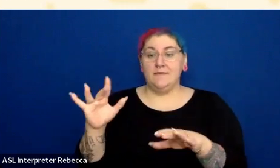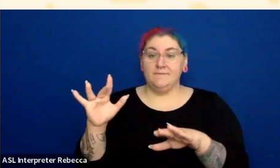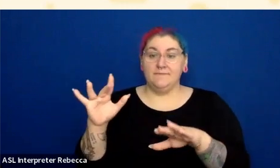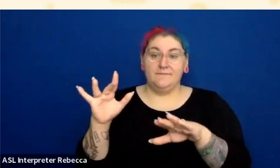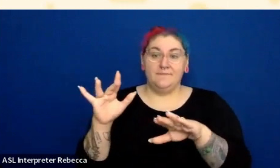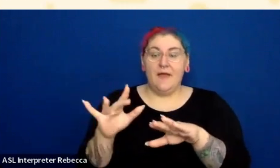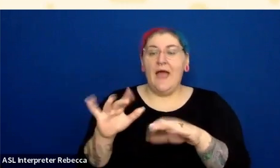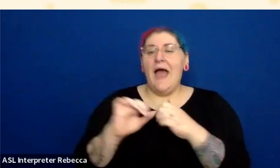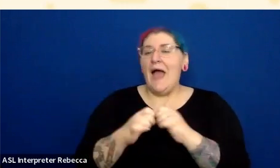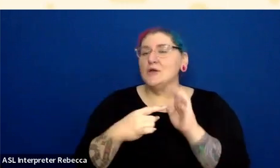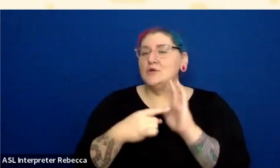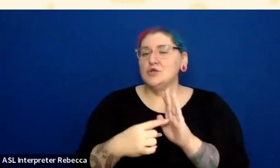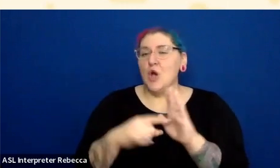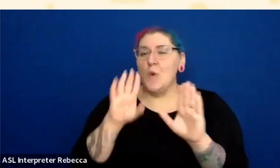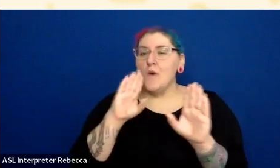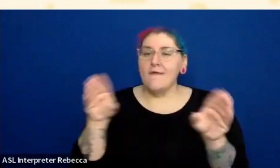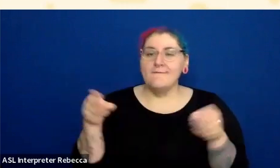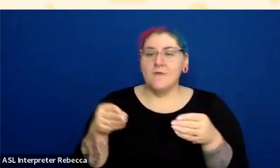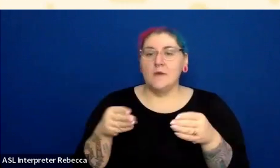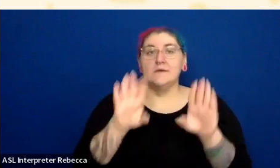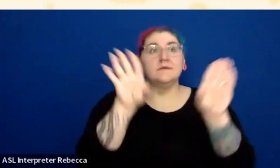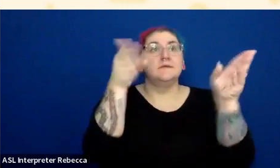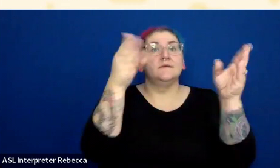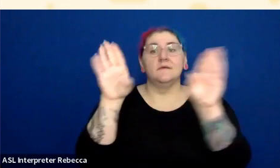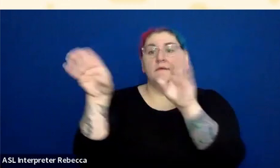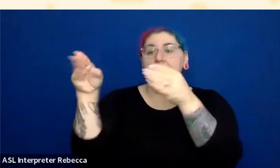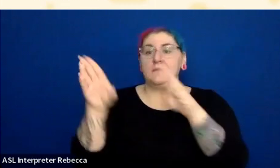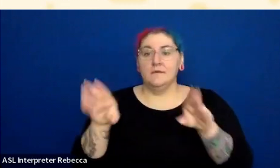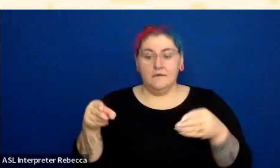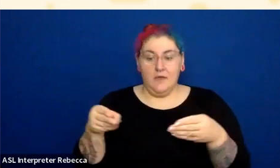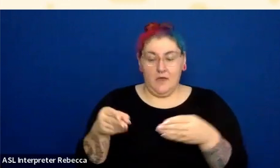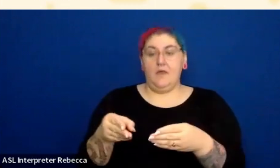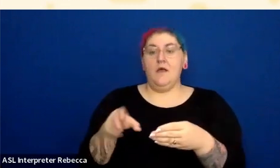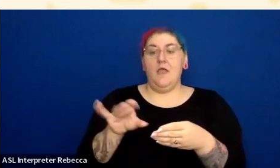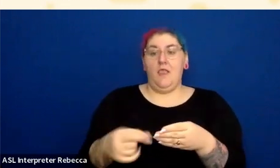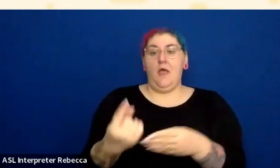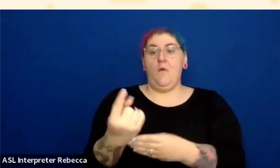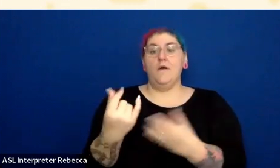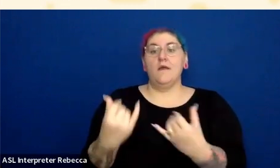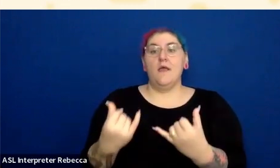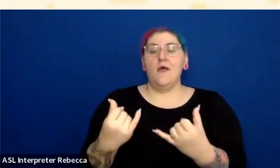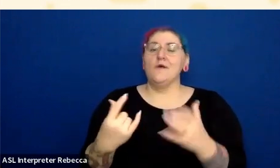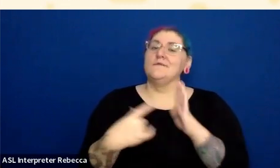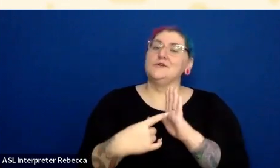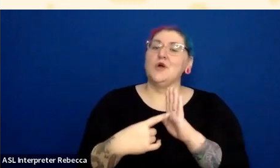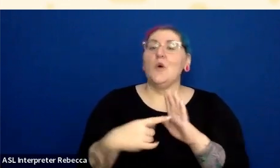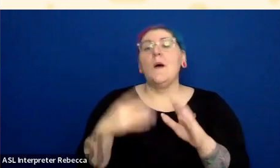So this focus indicator, I’ve used to blue outline as an example where if I hit the tab key and navigate to something